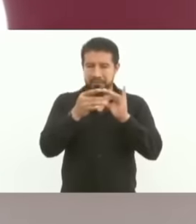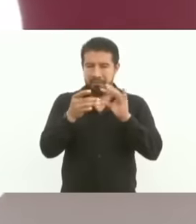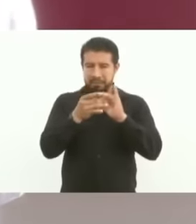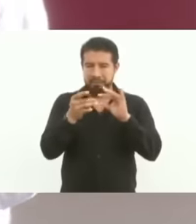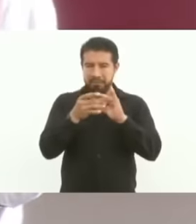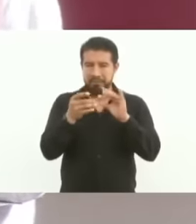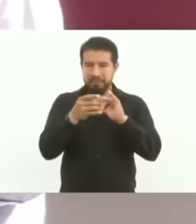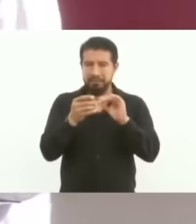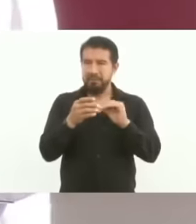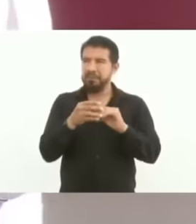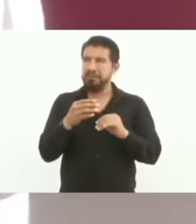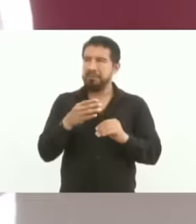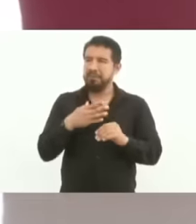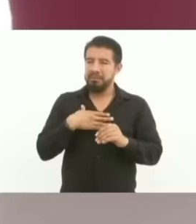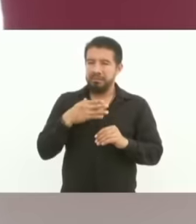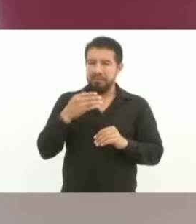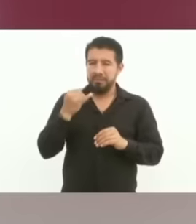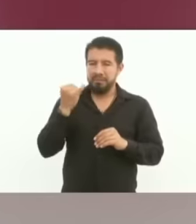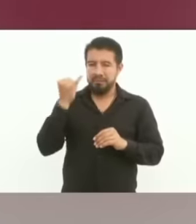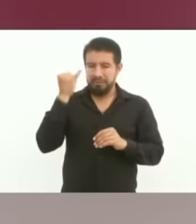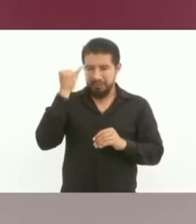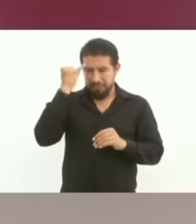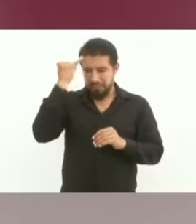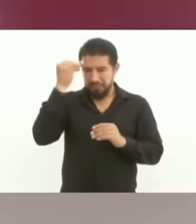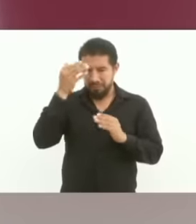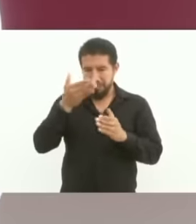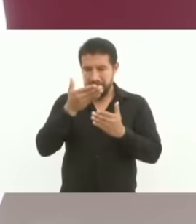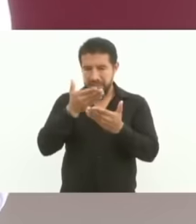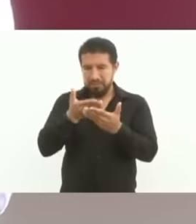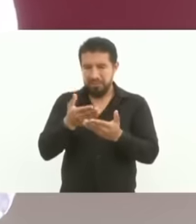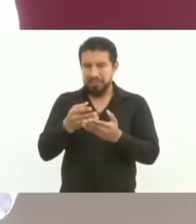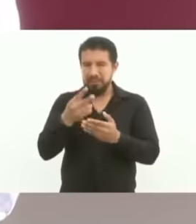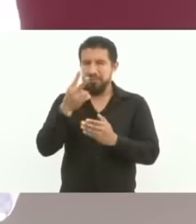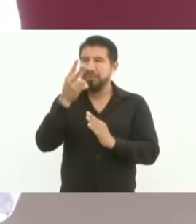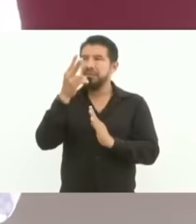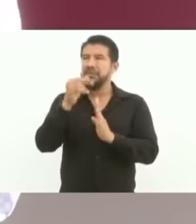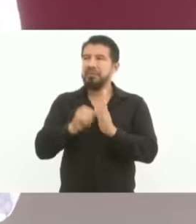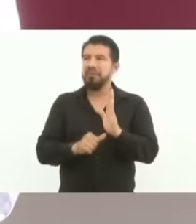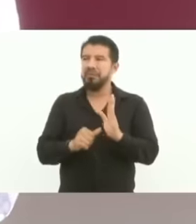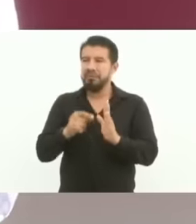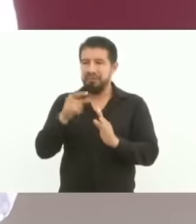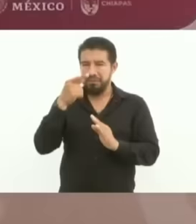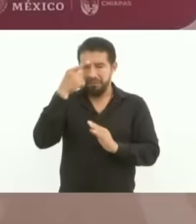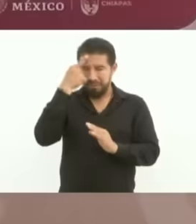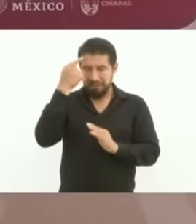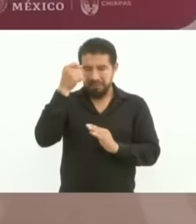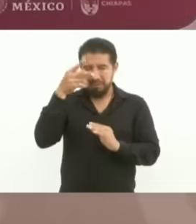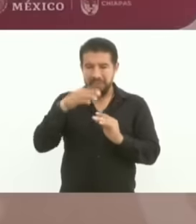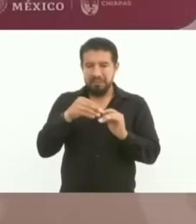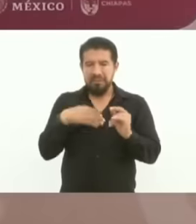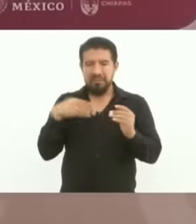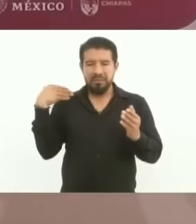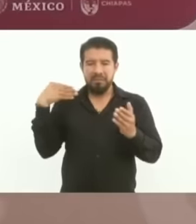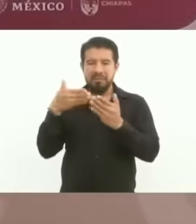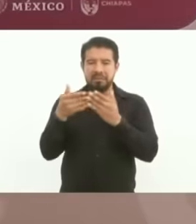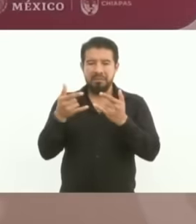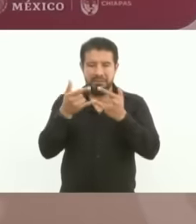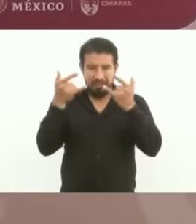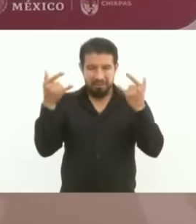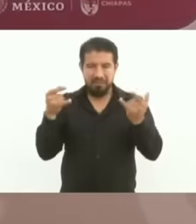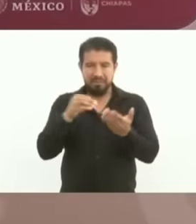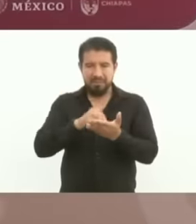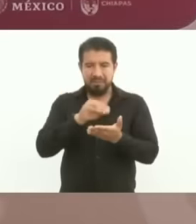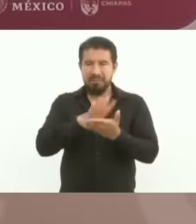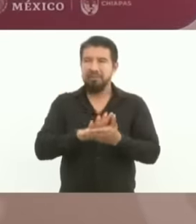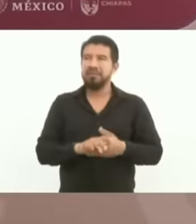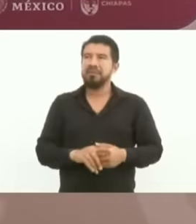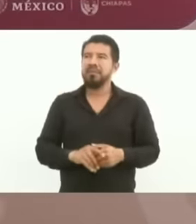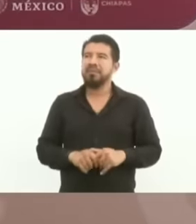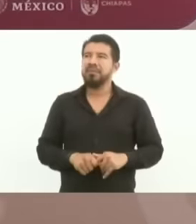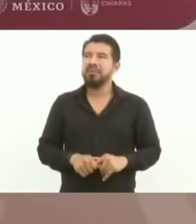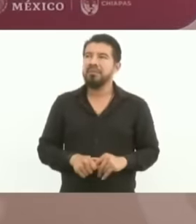it was something, not what happened two months ago, it's not history. When the Spanish arrived, the